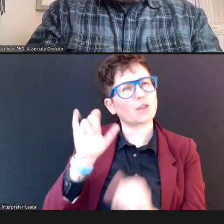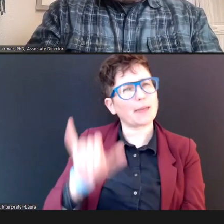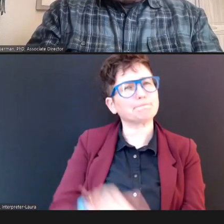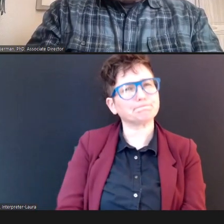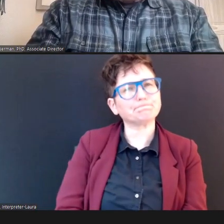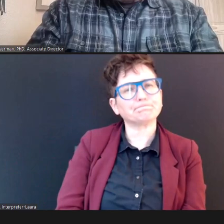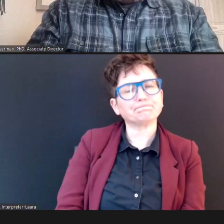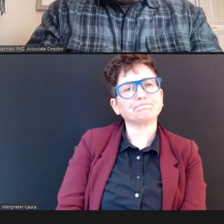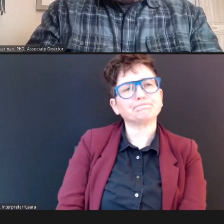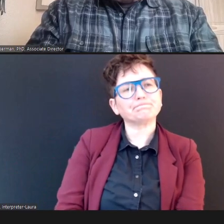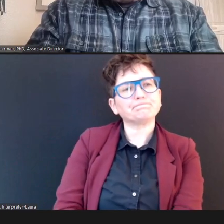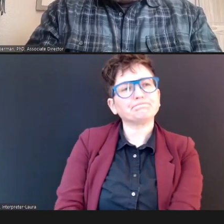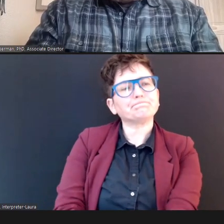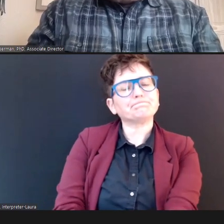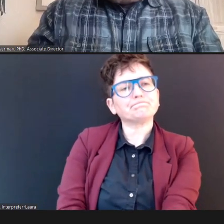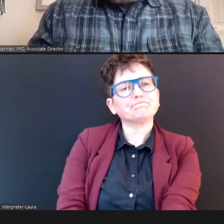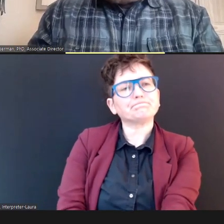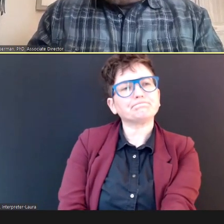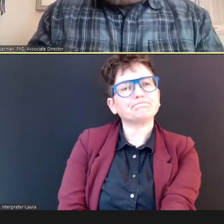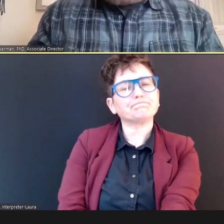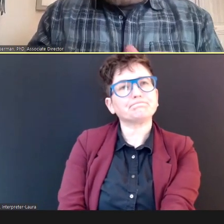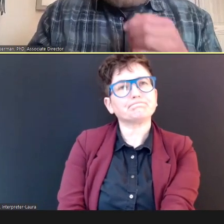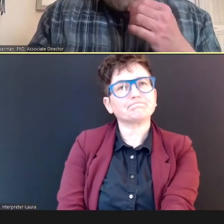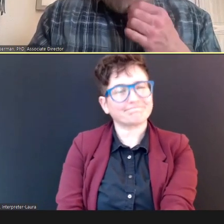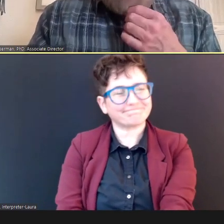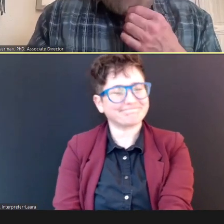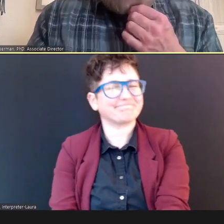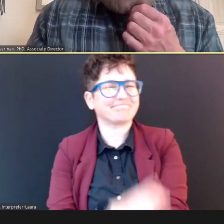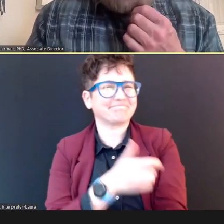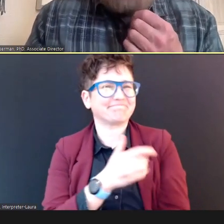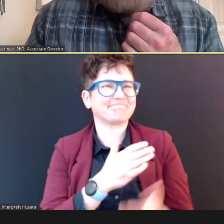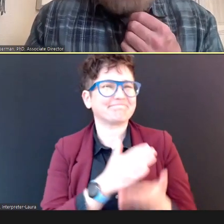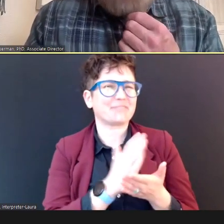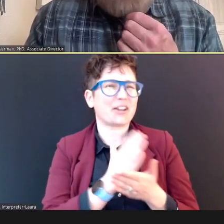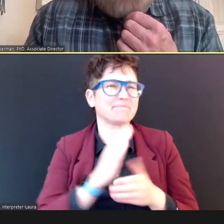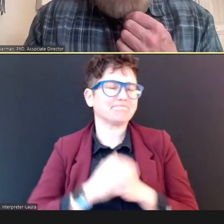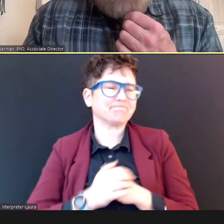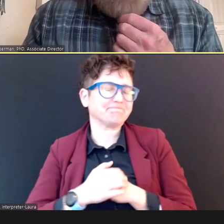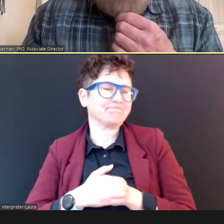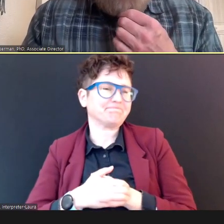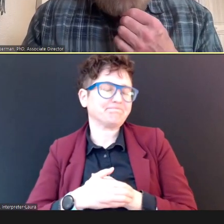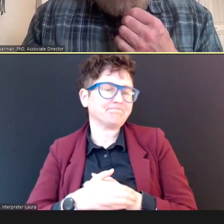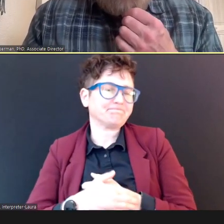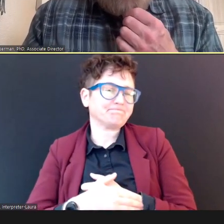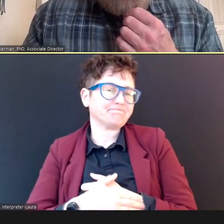All right, What would you recommend for screening